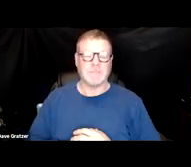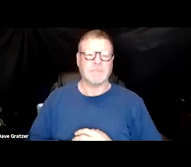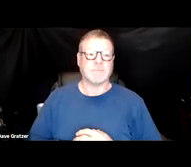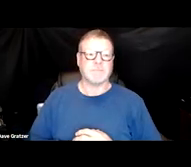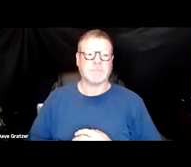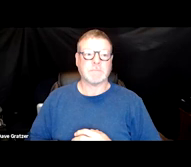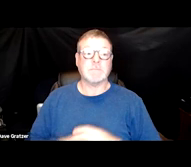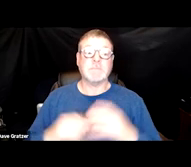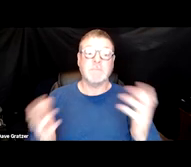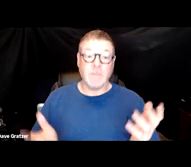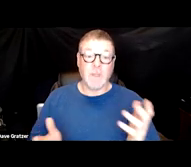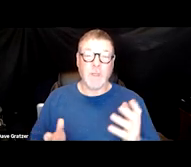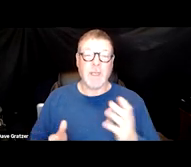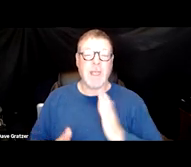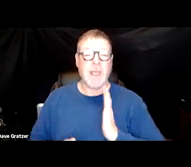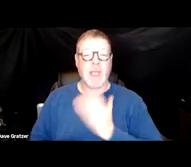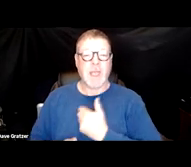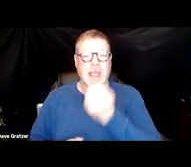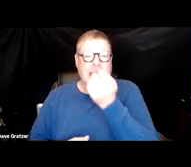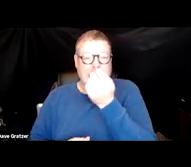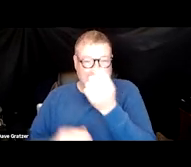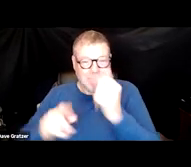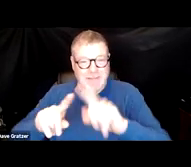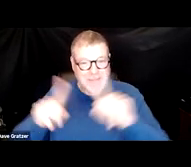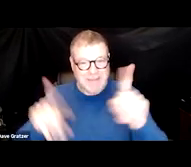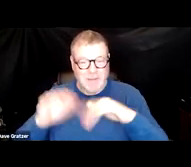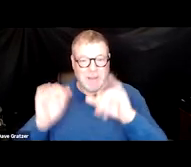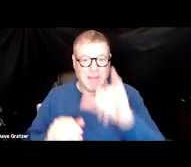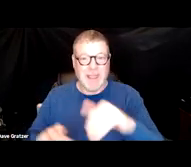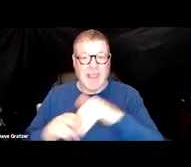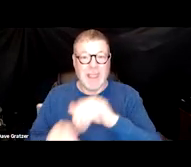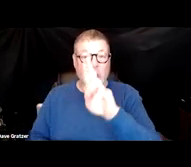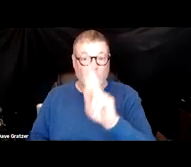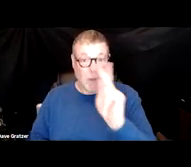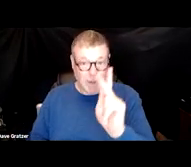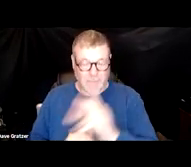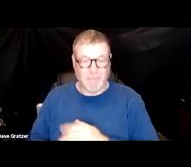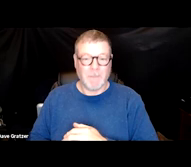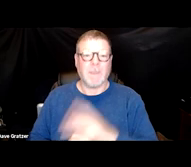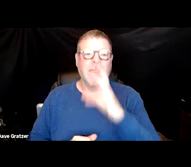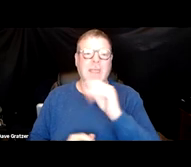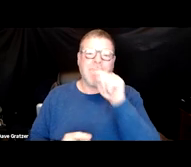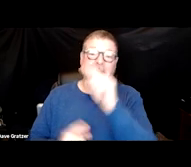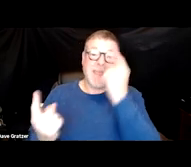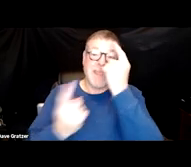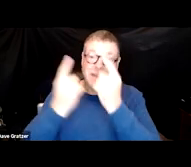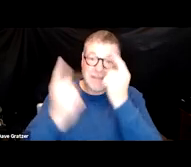So our definition is a little different than that in the United Kingdom and they consider COVID infection